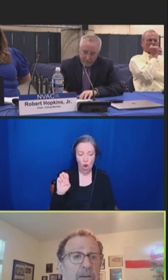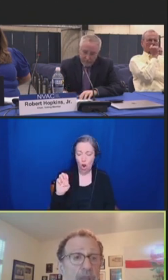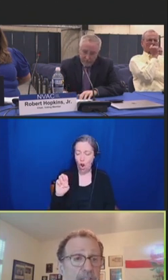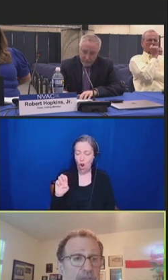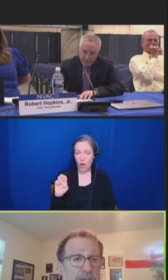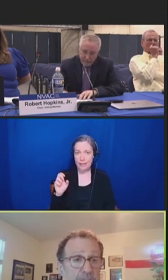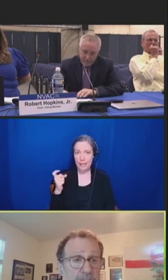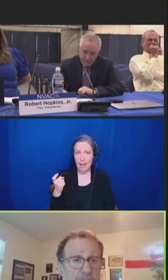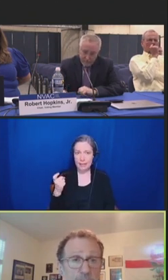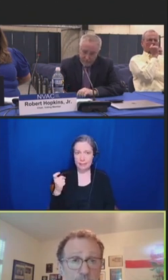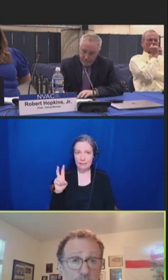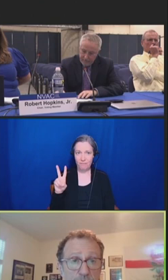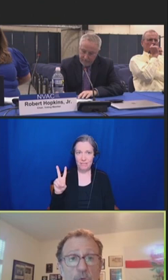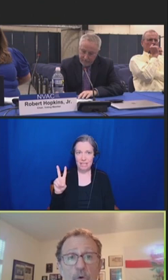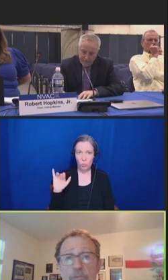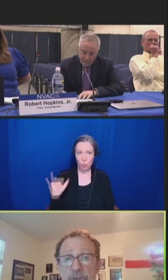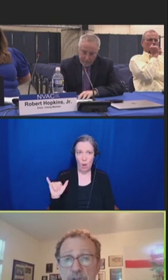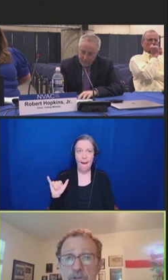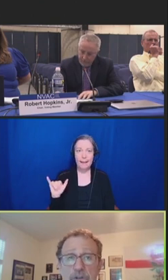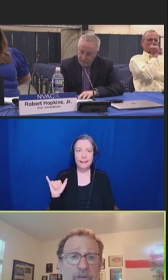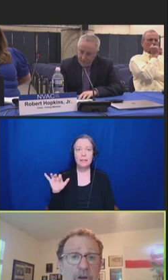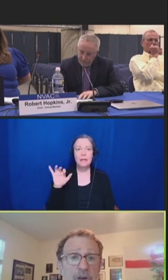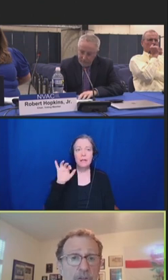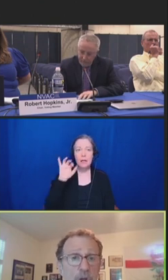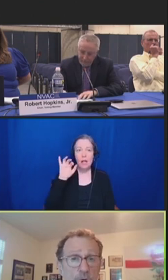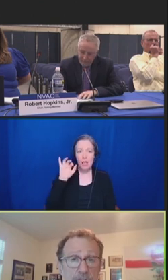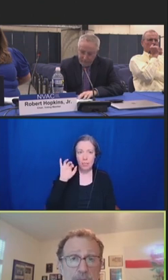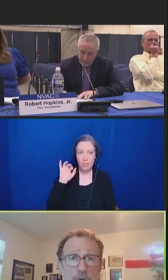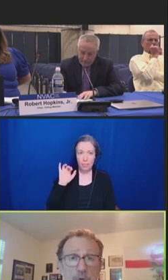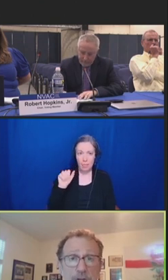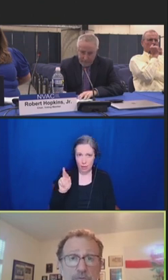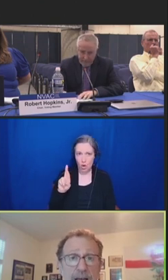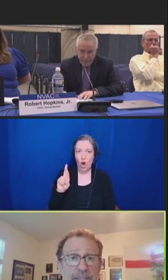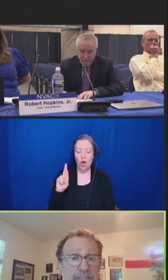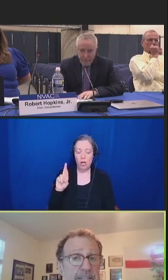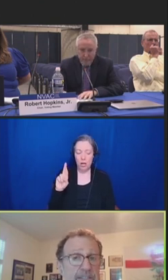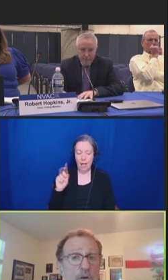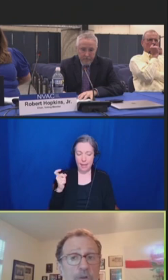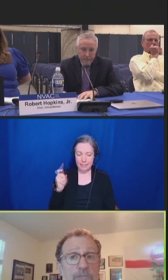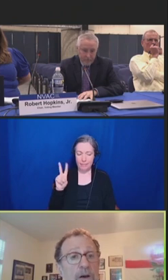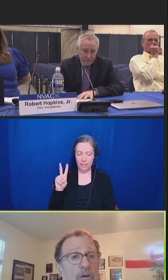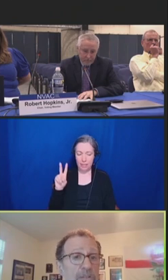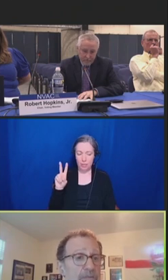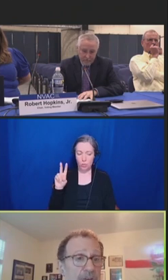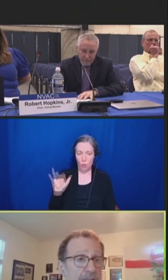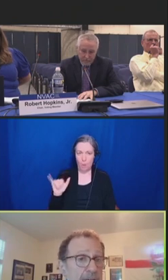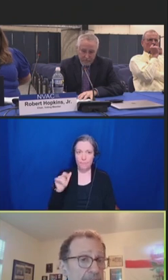Arexvy is approved for the prevention of lower respiratory tract disease caused by RSV in